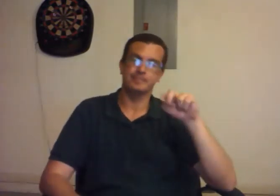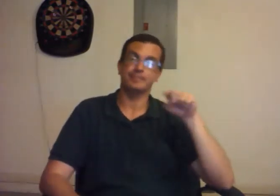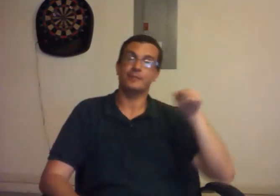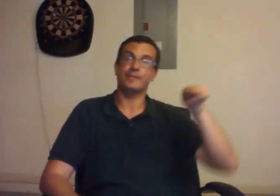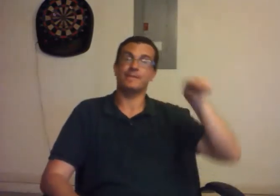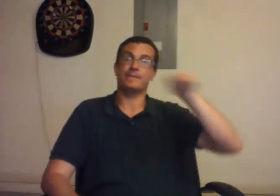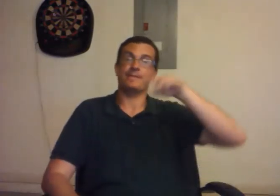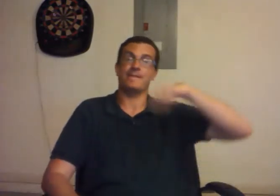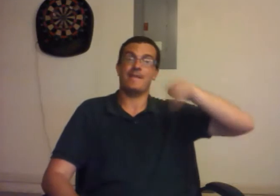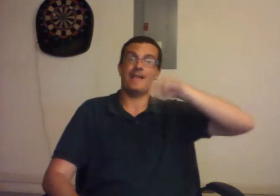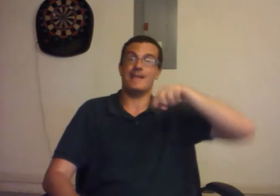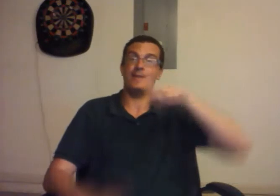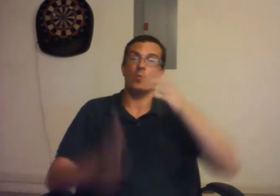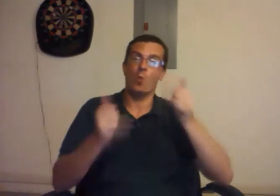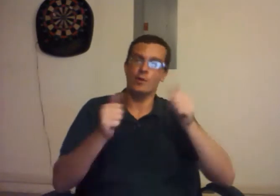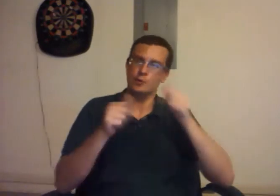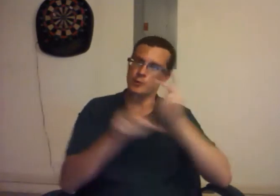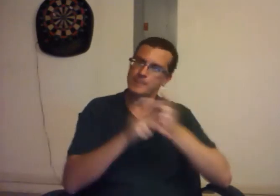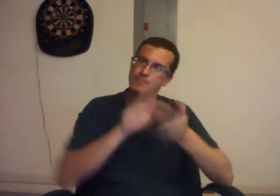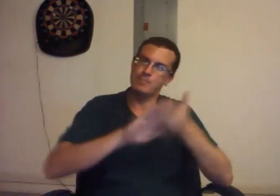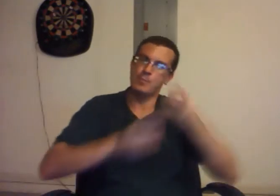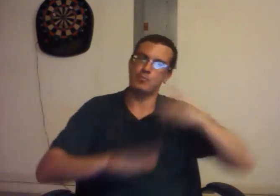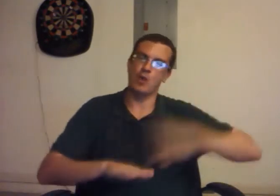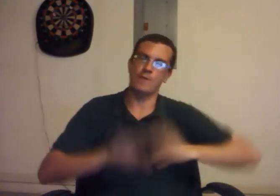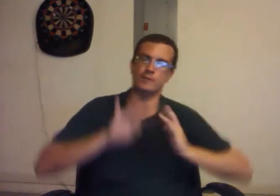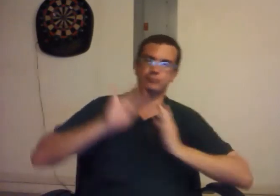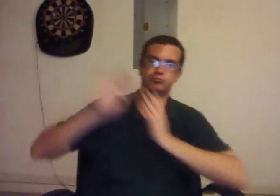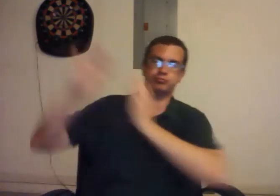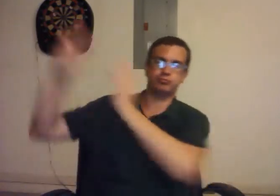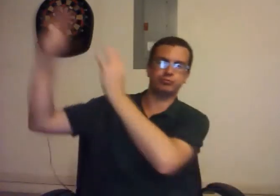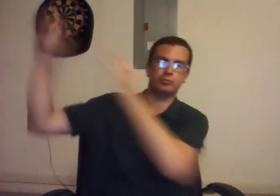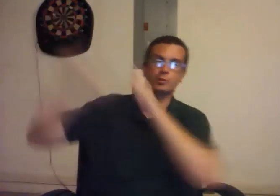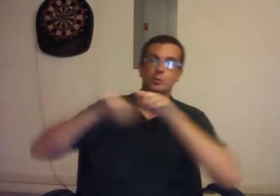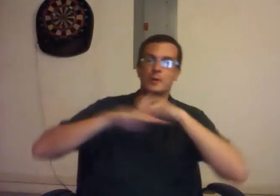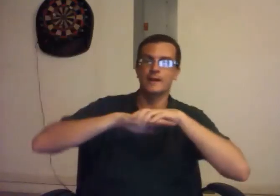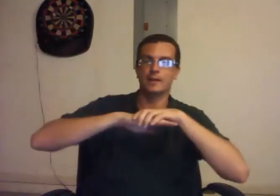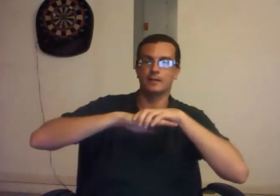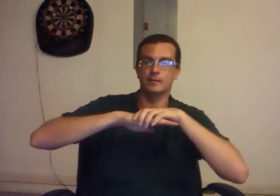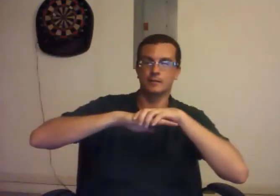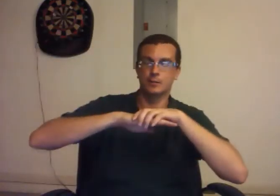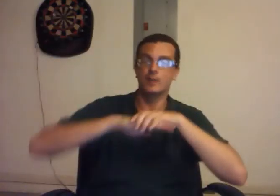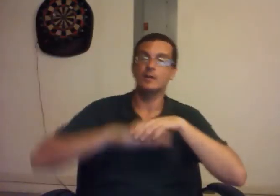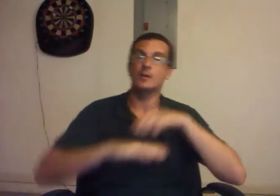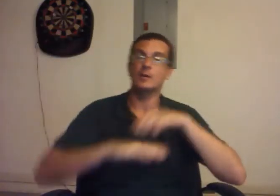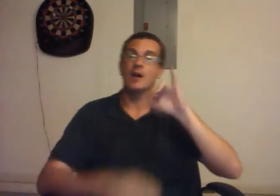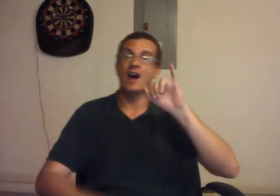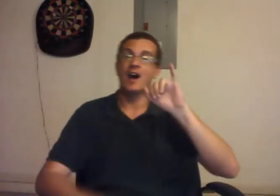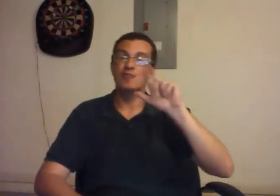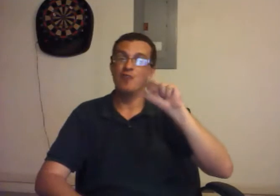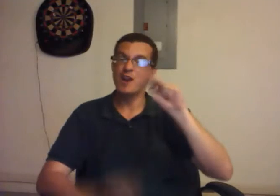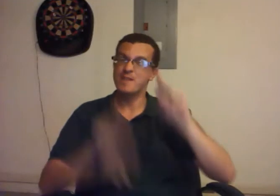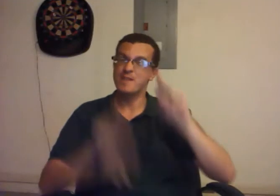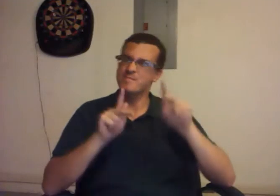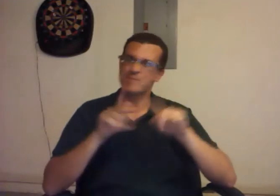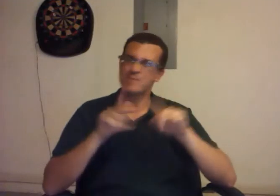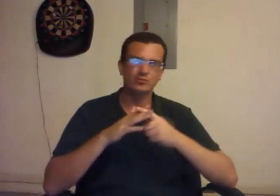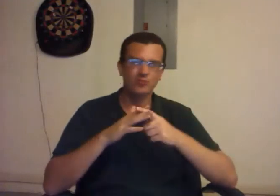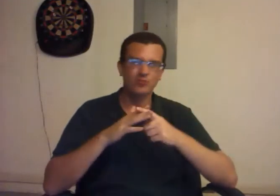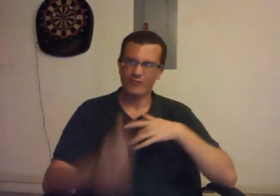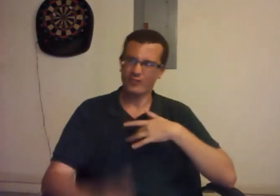They wanted to keep the profits funneling back to England, but the Iranian people started to feel disgruntled by that.